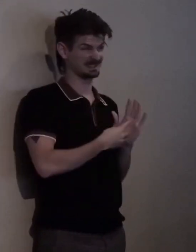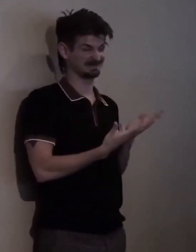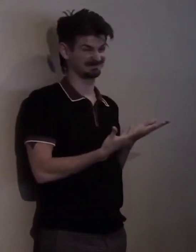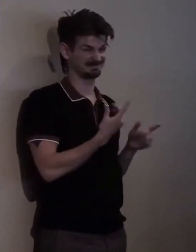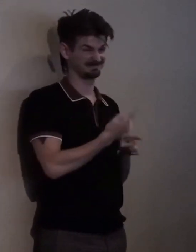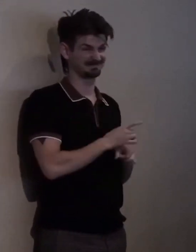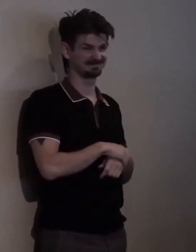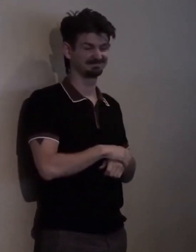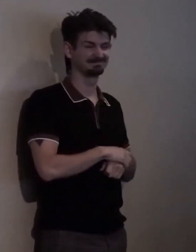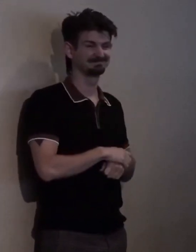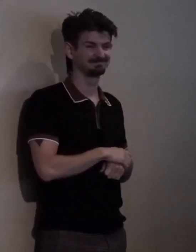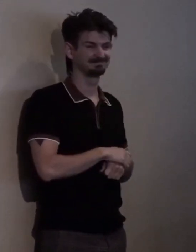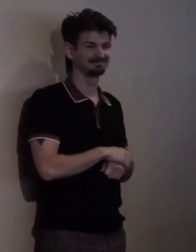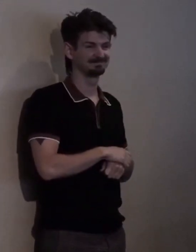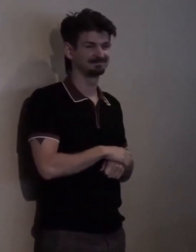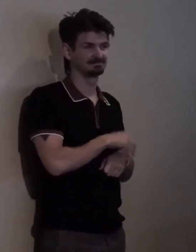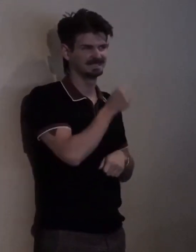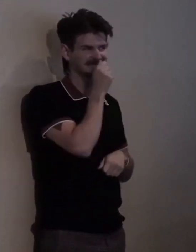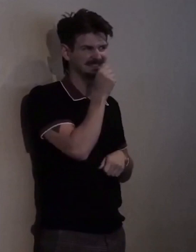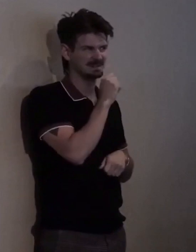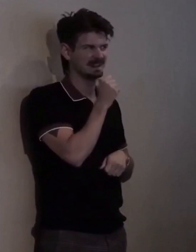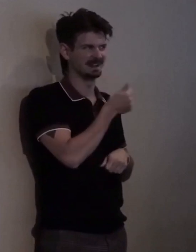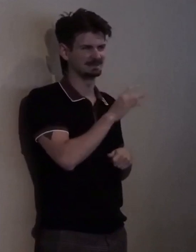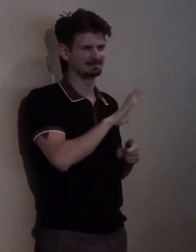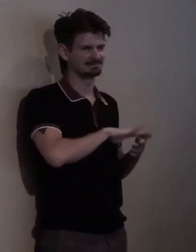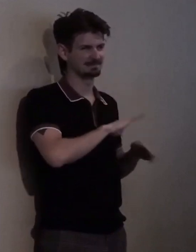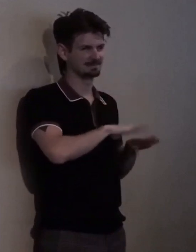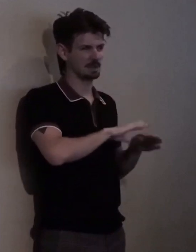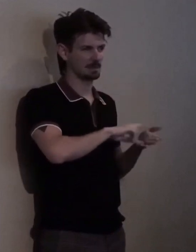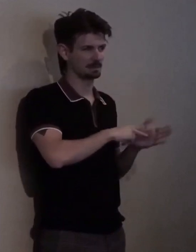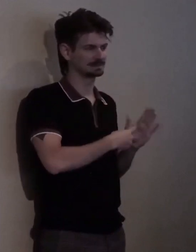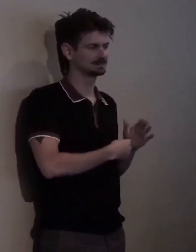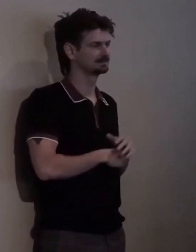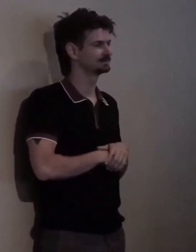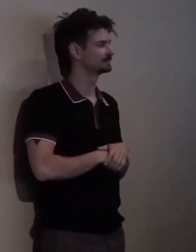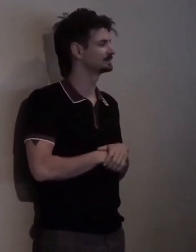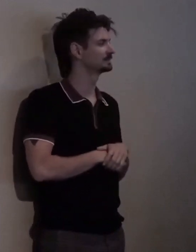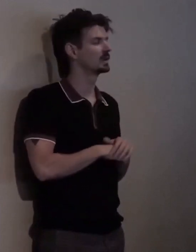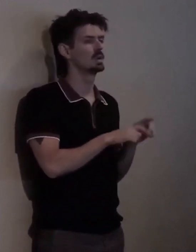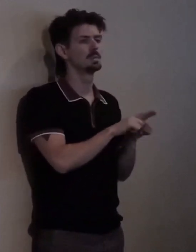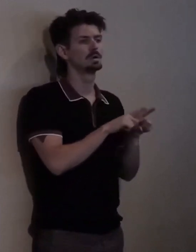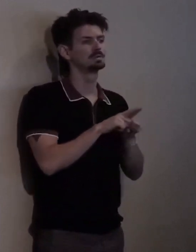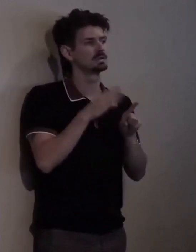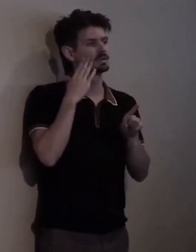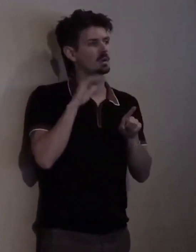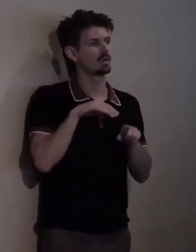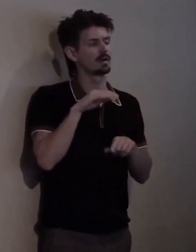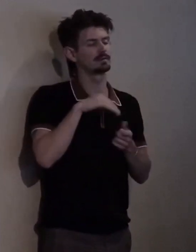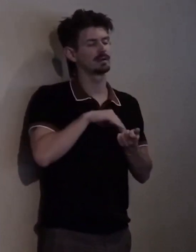Uhm... They do that on purpose... Uhm... But I also know that Dr. Rachel... Uhm... Storm is